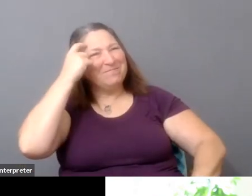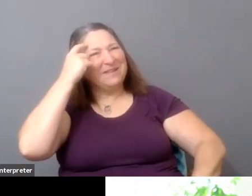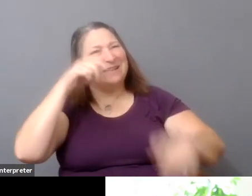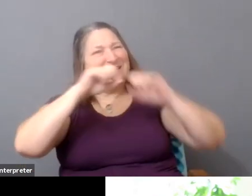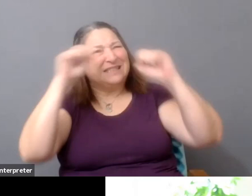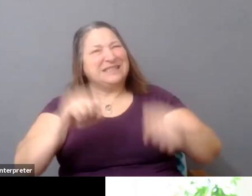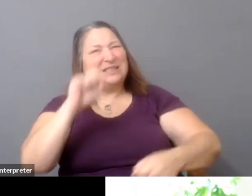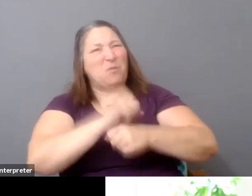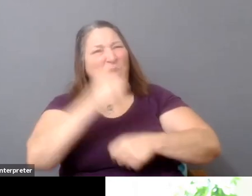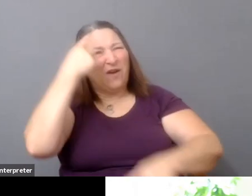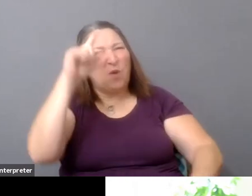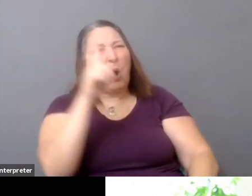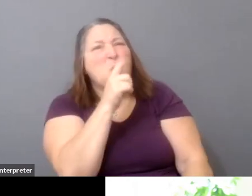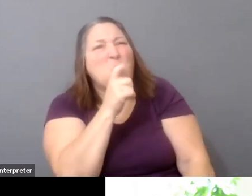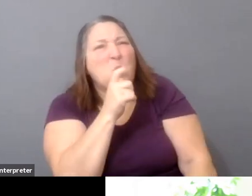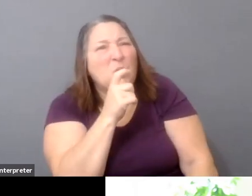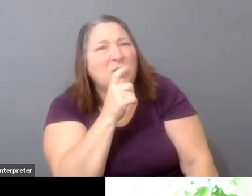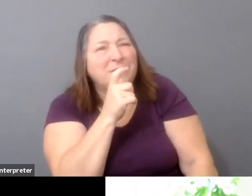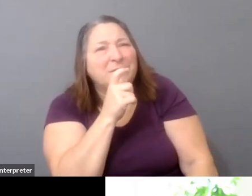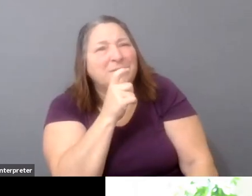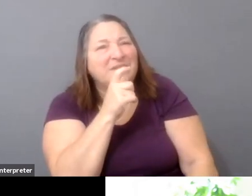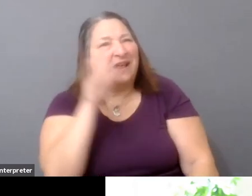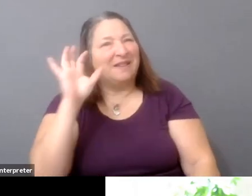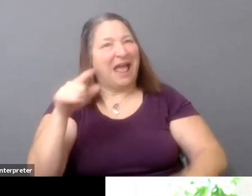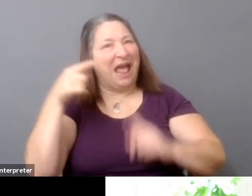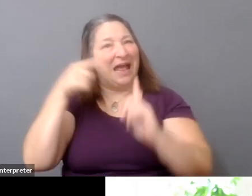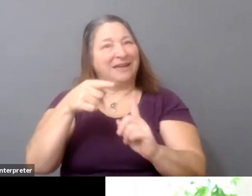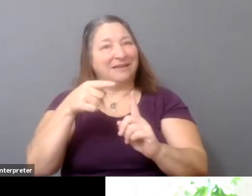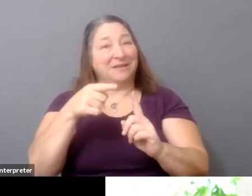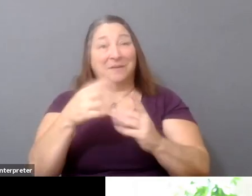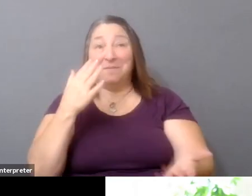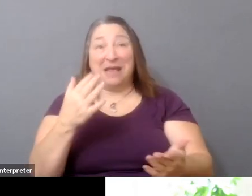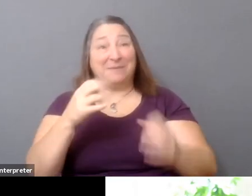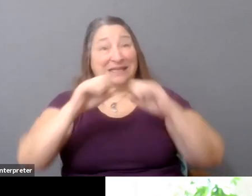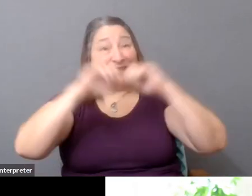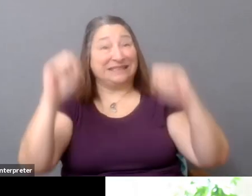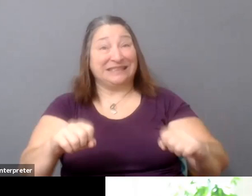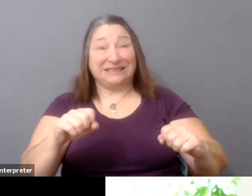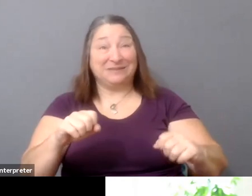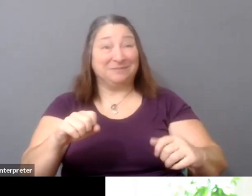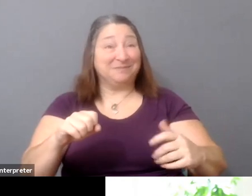I mean, maybe-- it's a very small, 1% number of people it works for you.